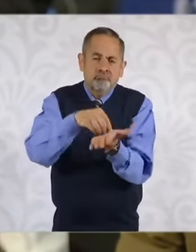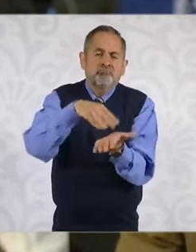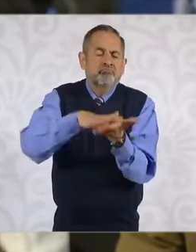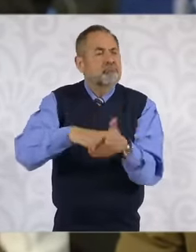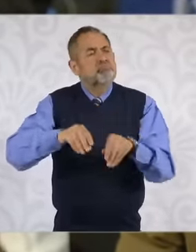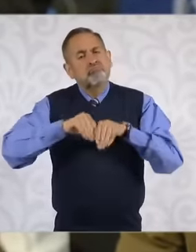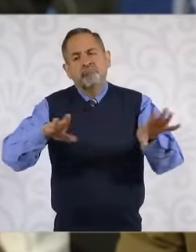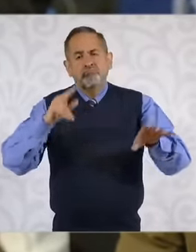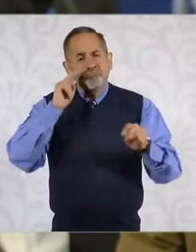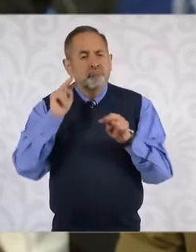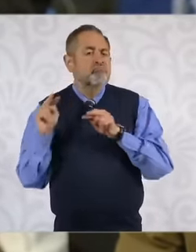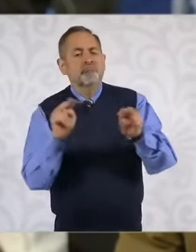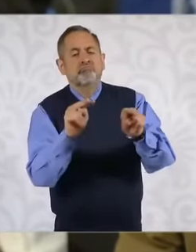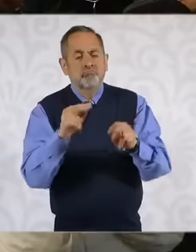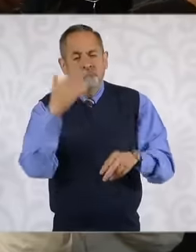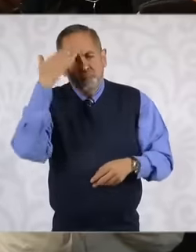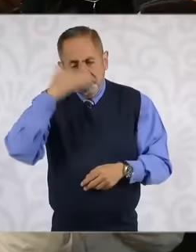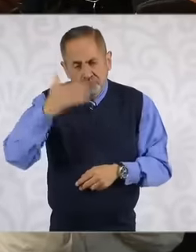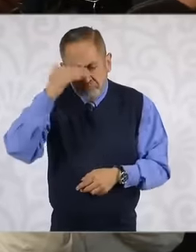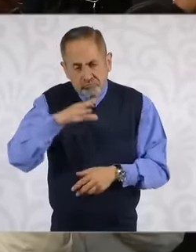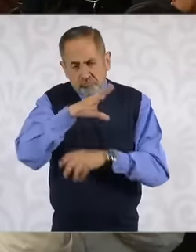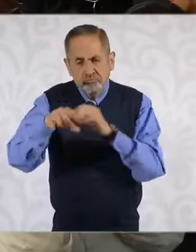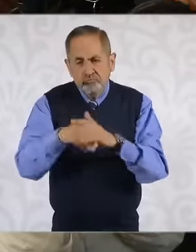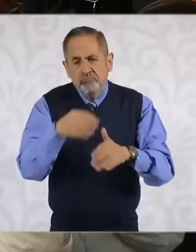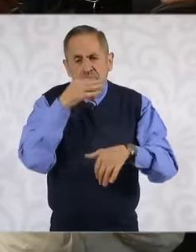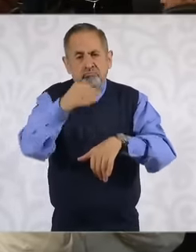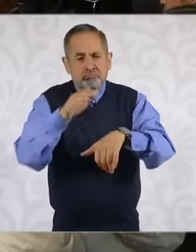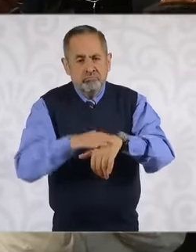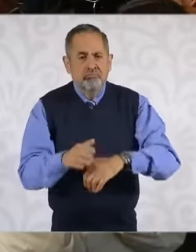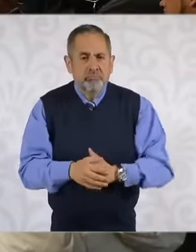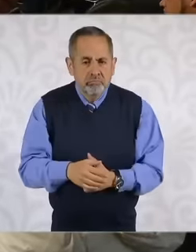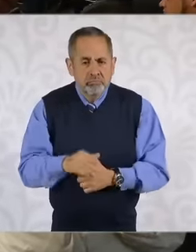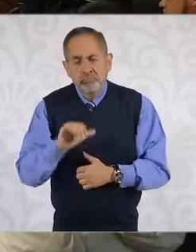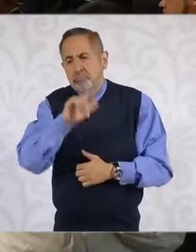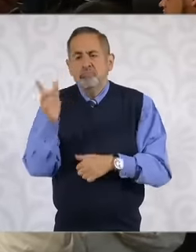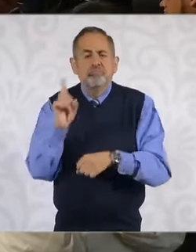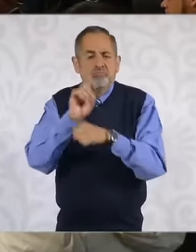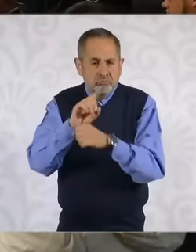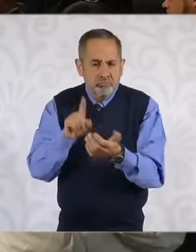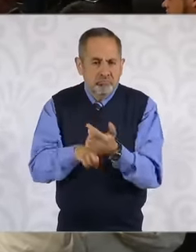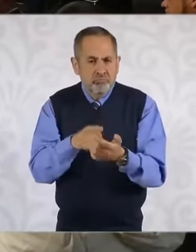so that she can keep it in mind and in the opportunity and in her powers. that you have